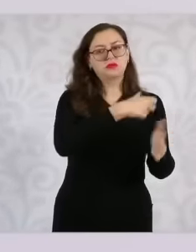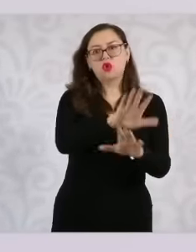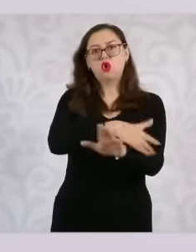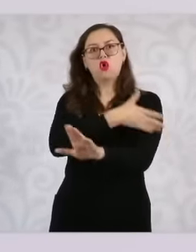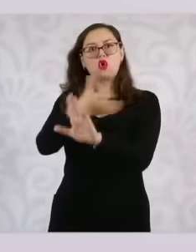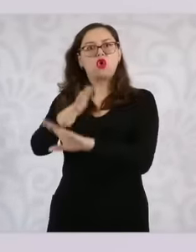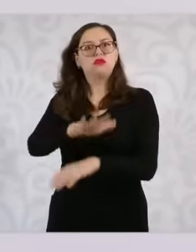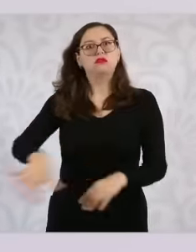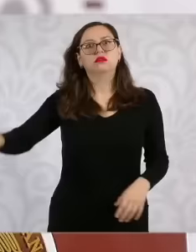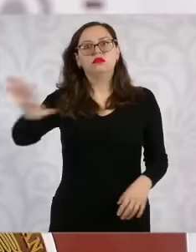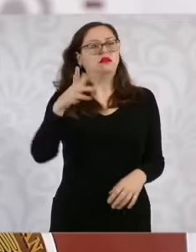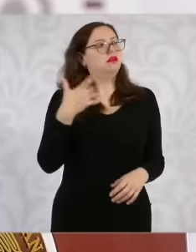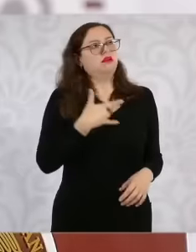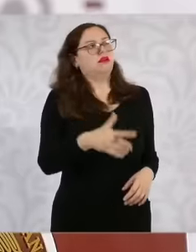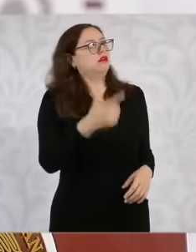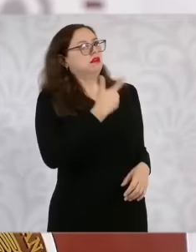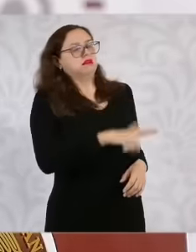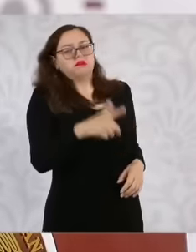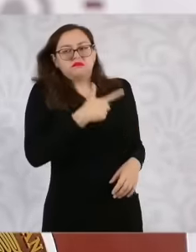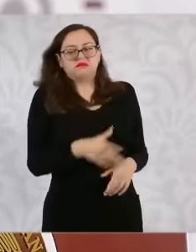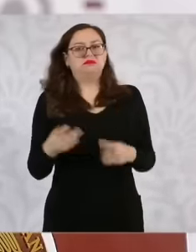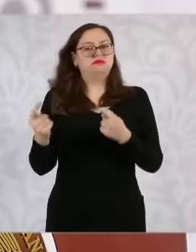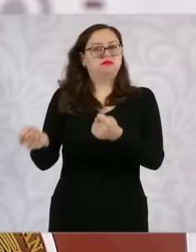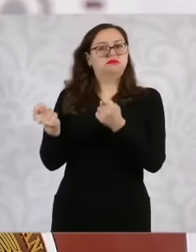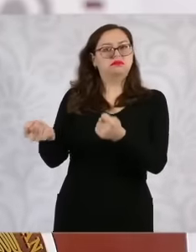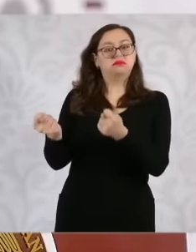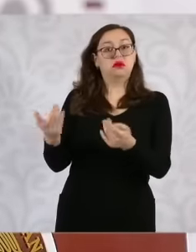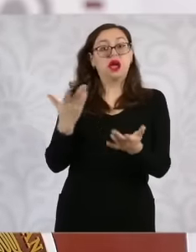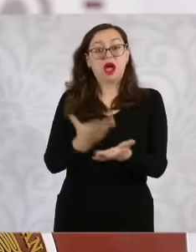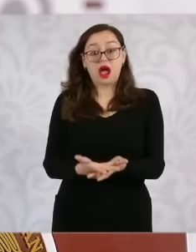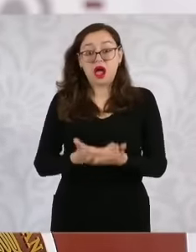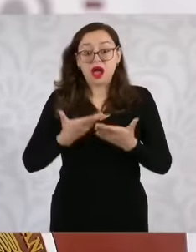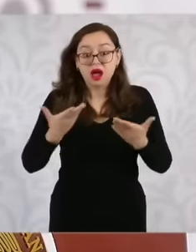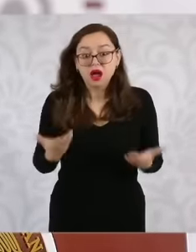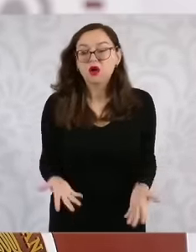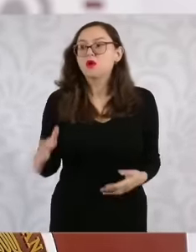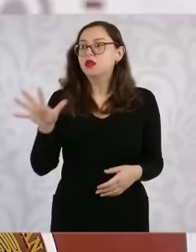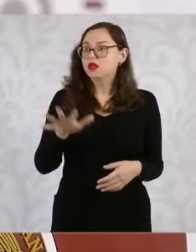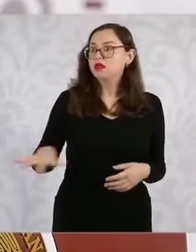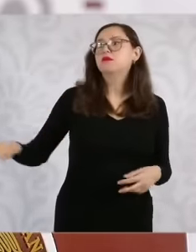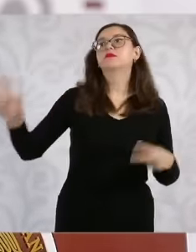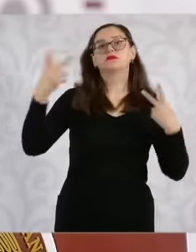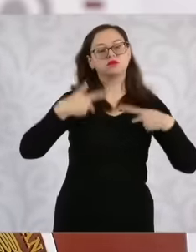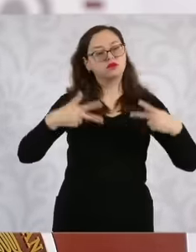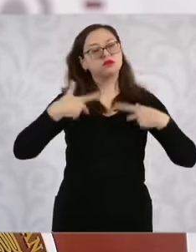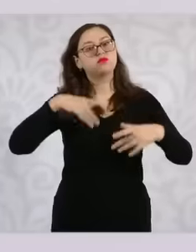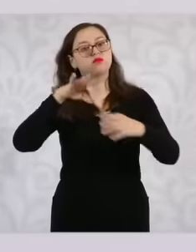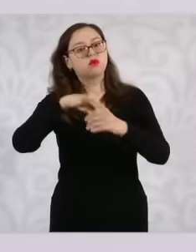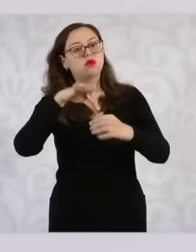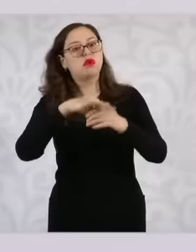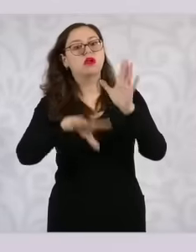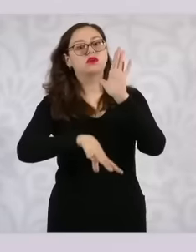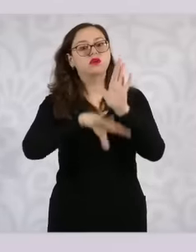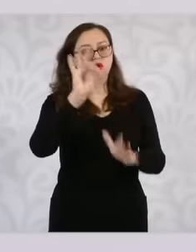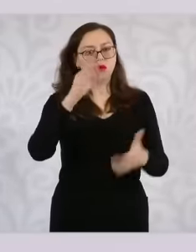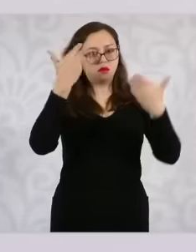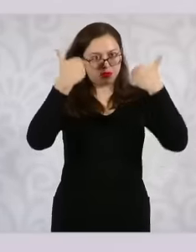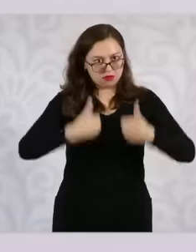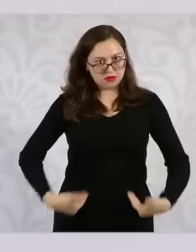nation project is voted not only for the person but for a nation project among us we have the